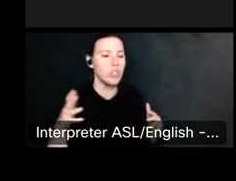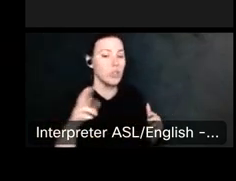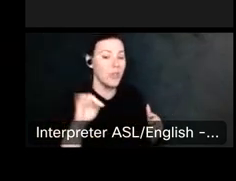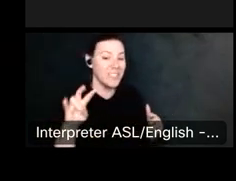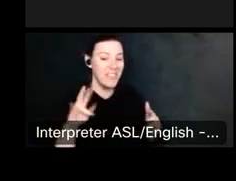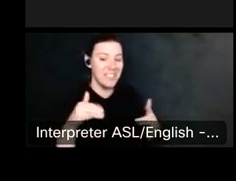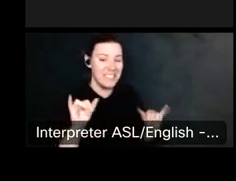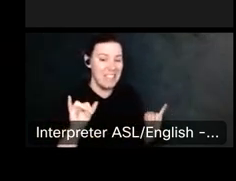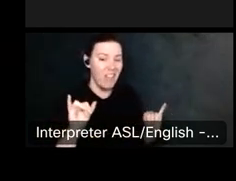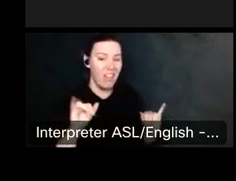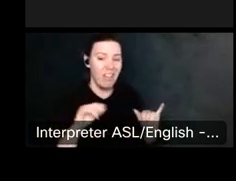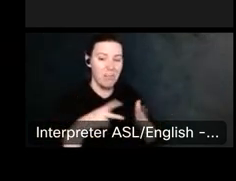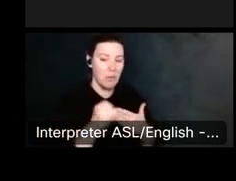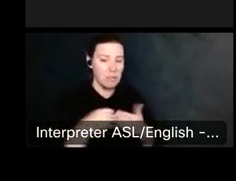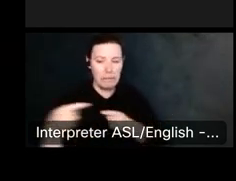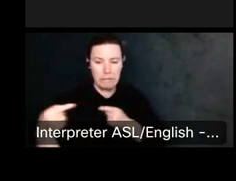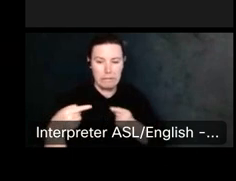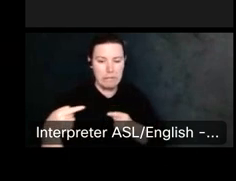sure and the artist had not returned